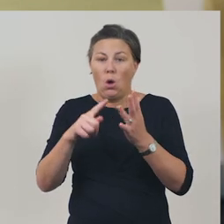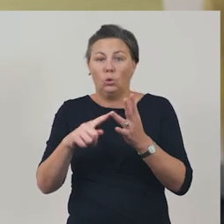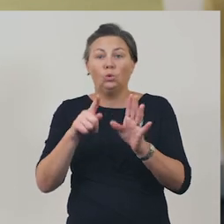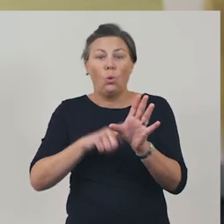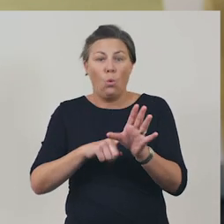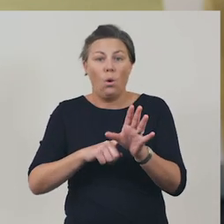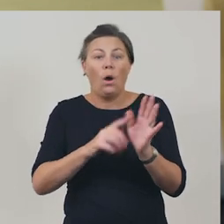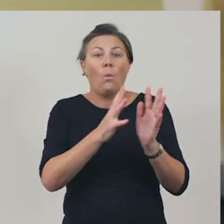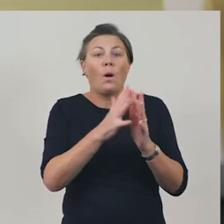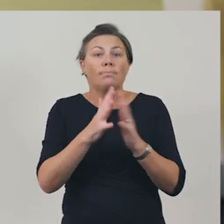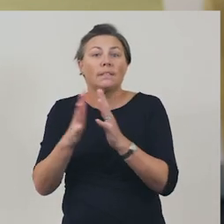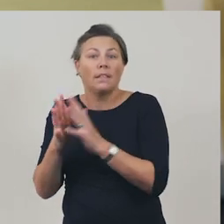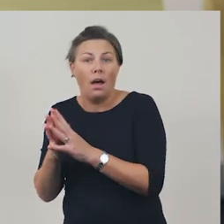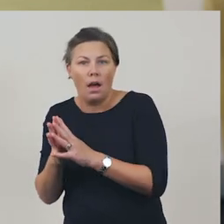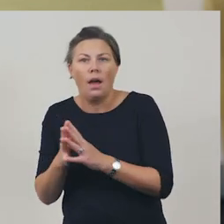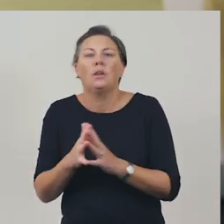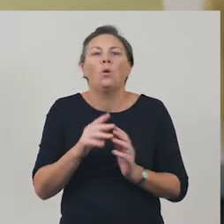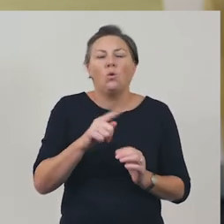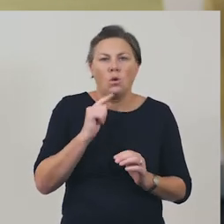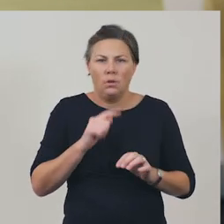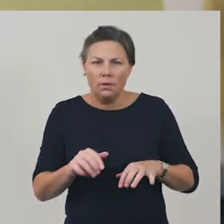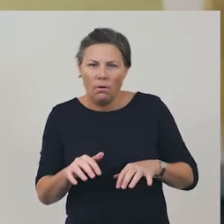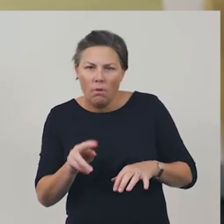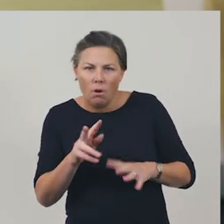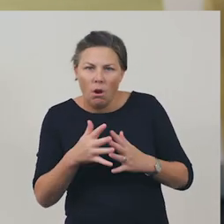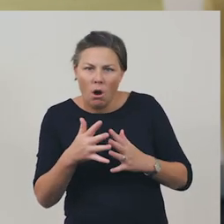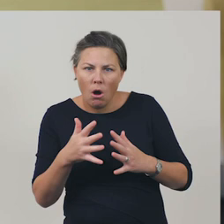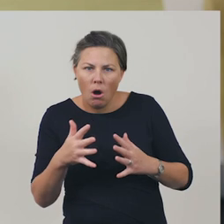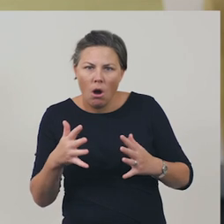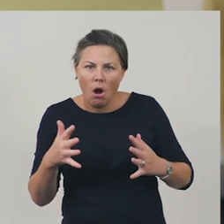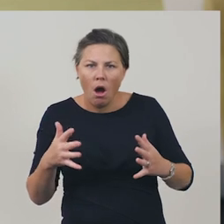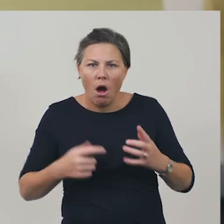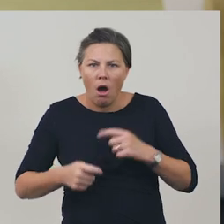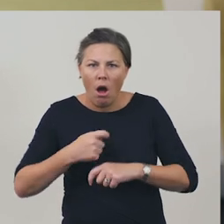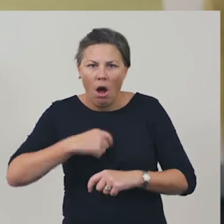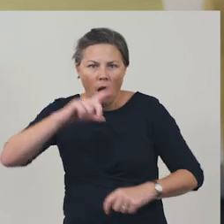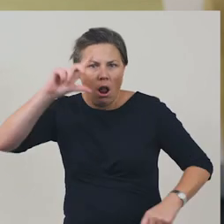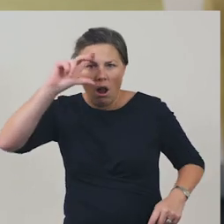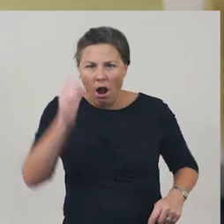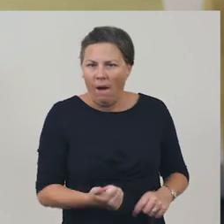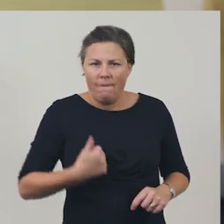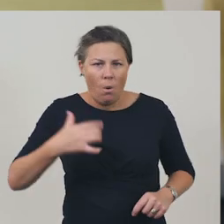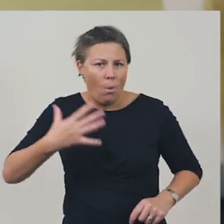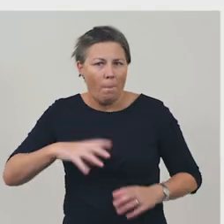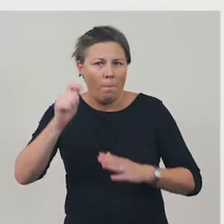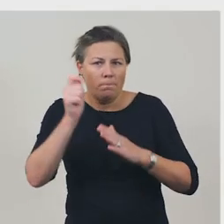for you to become a fan and want to buy the product. Websites have many ways to do this.